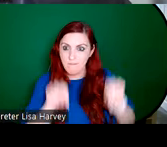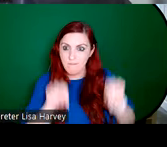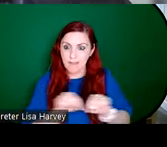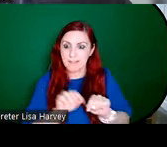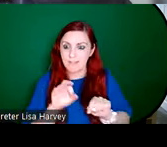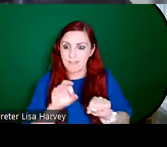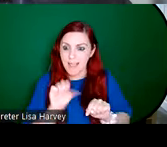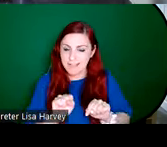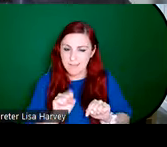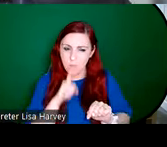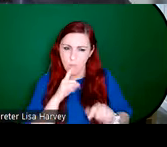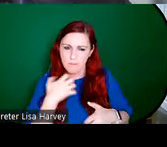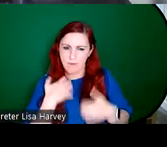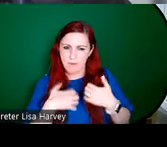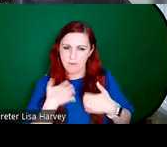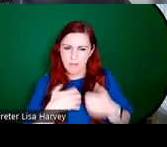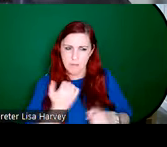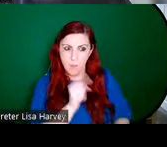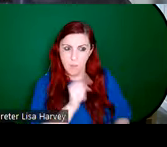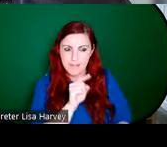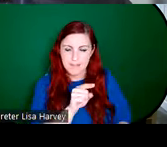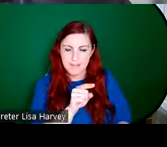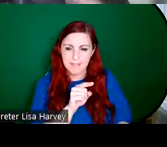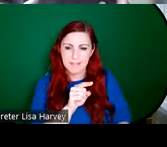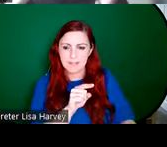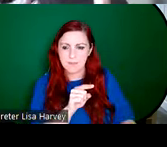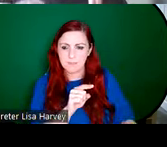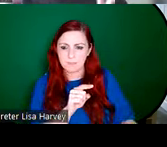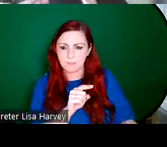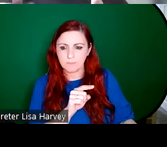What's really interesting about this particular design, apart from I suppose the